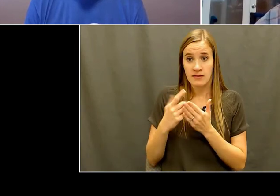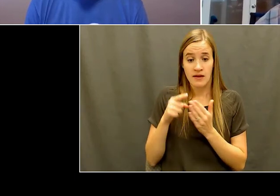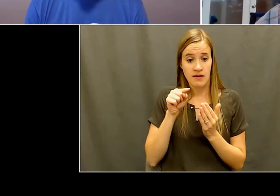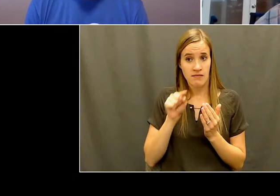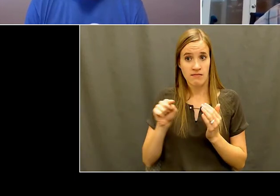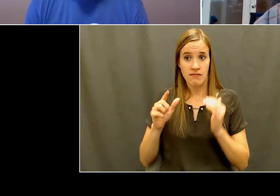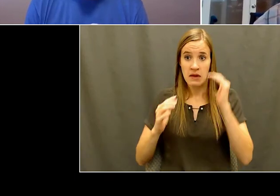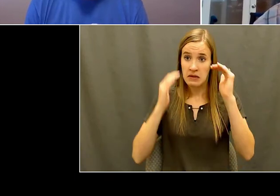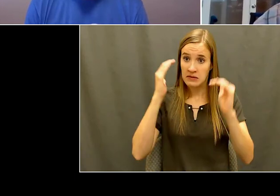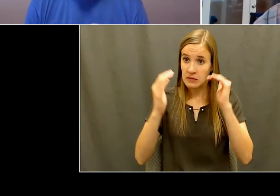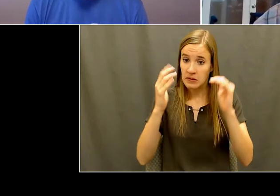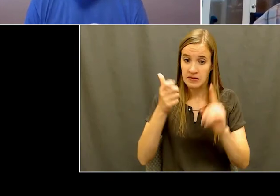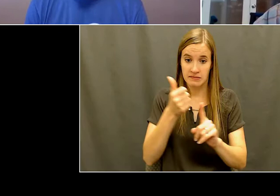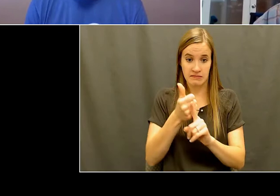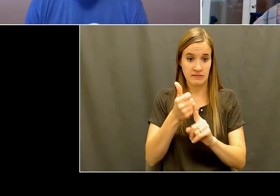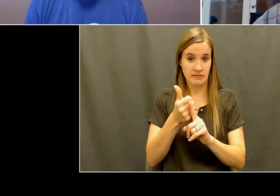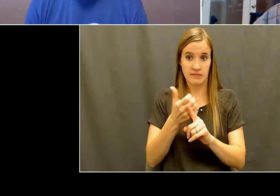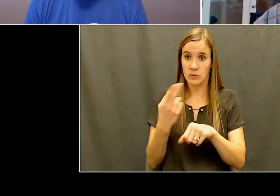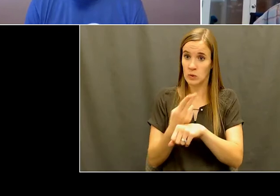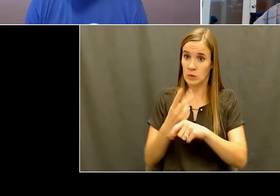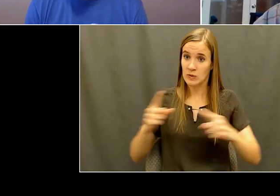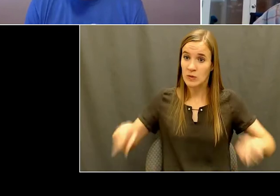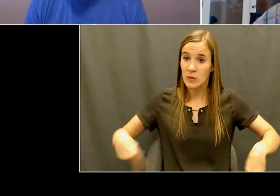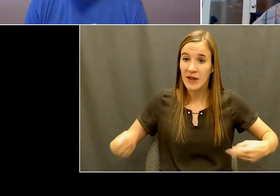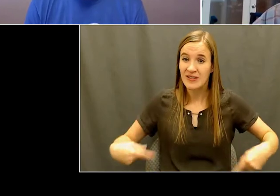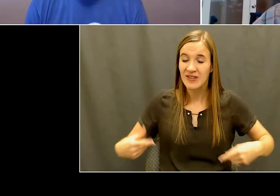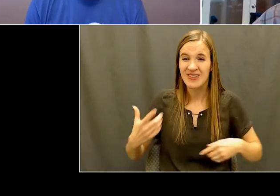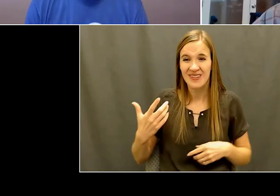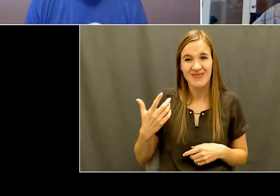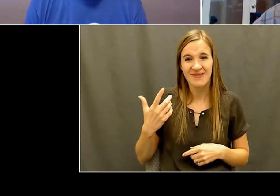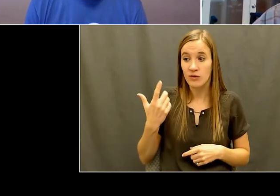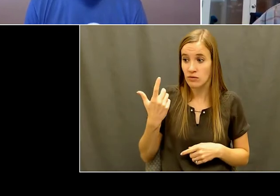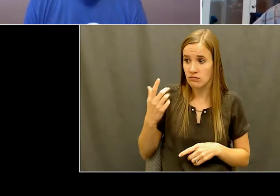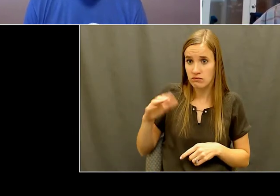users that had just been injured and And certainly